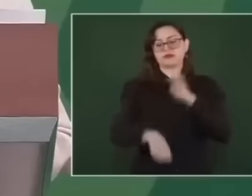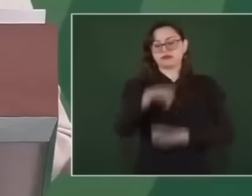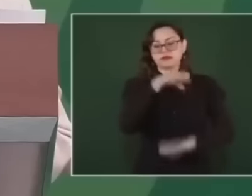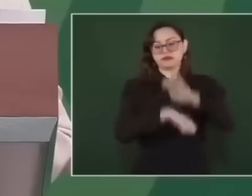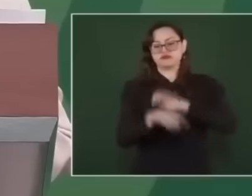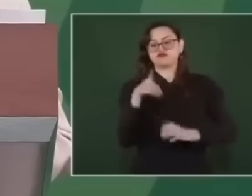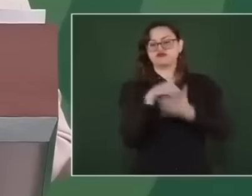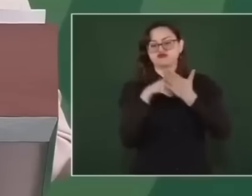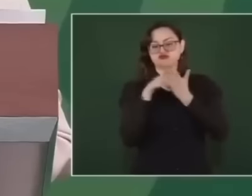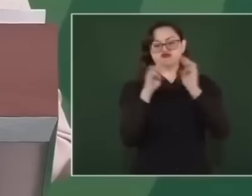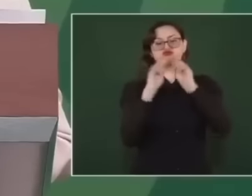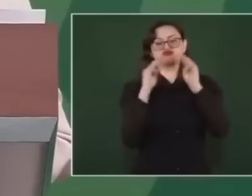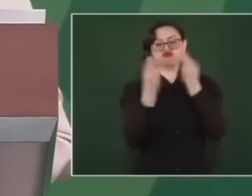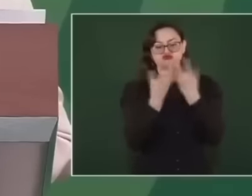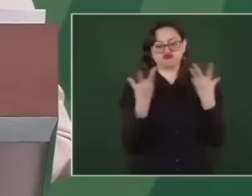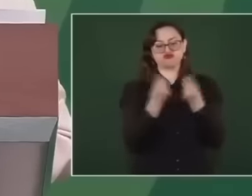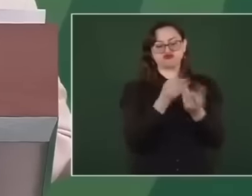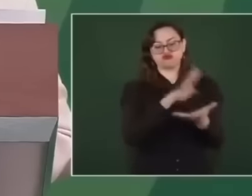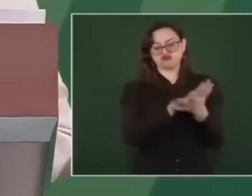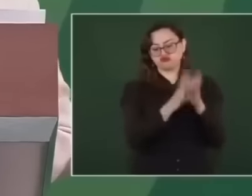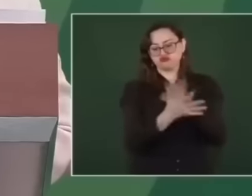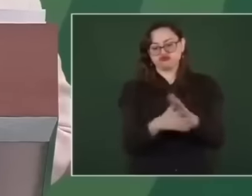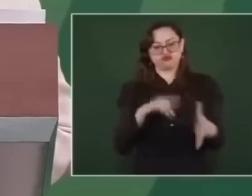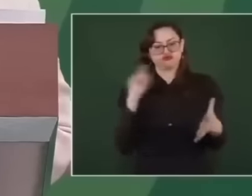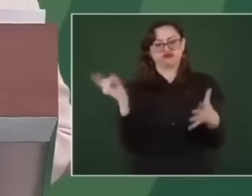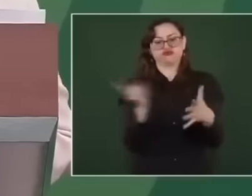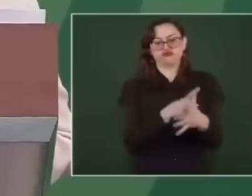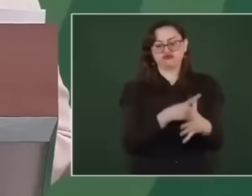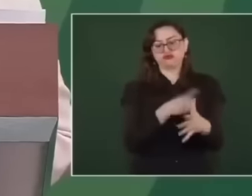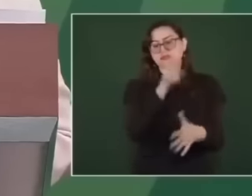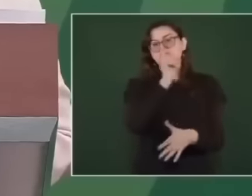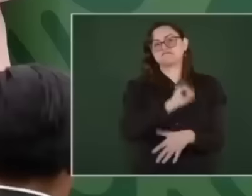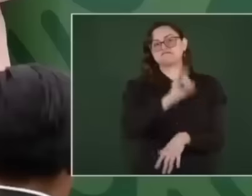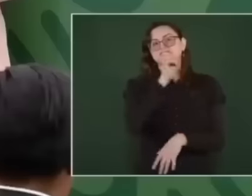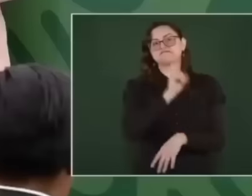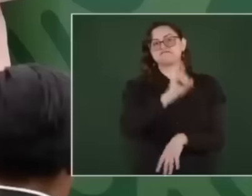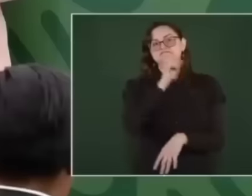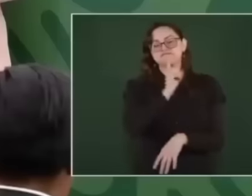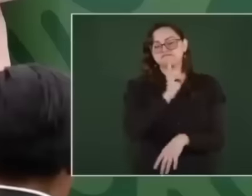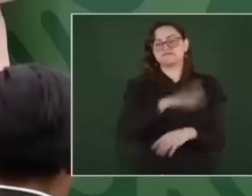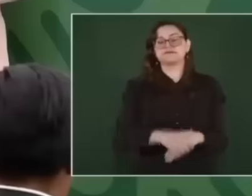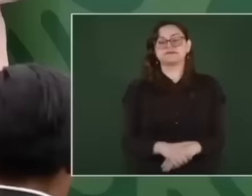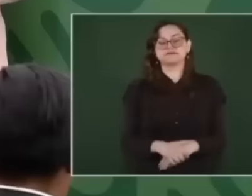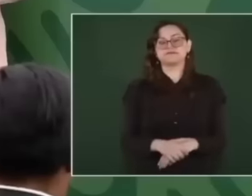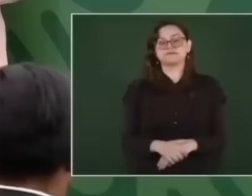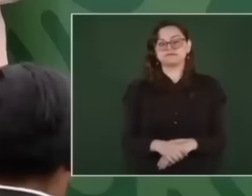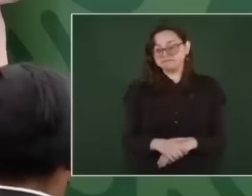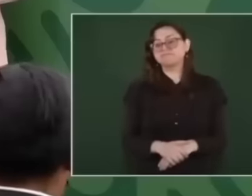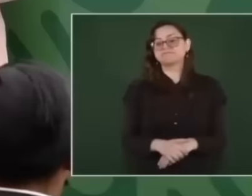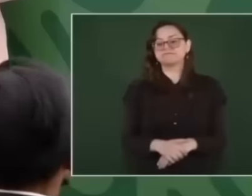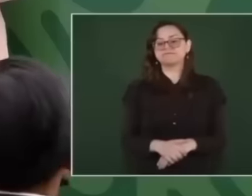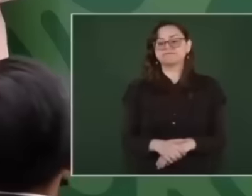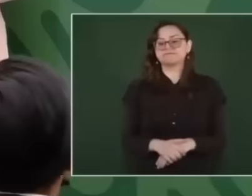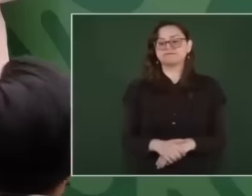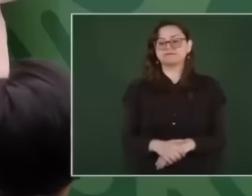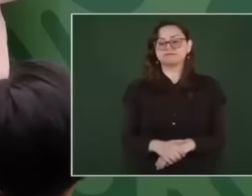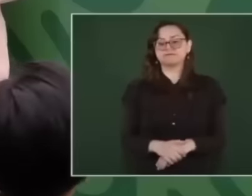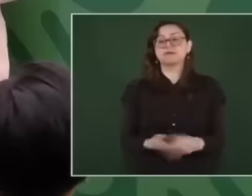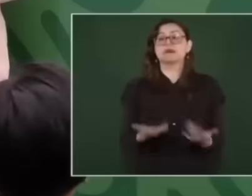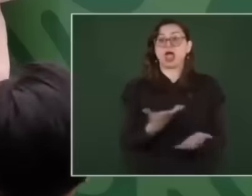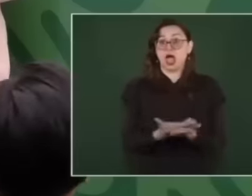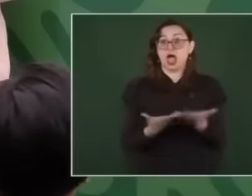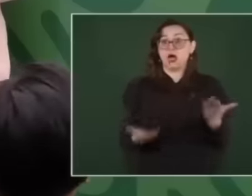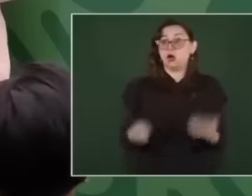false statements Today the National Guard is in charge of these facilities and has